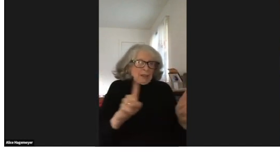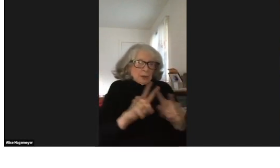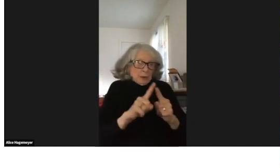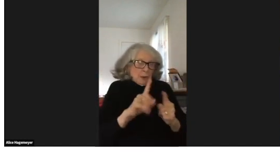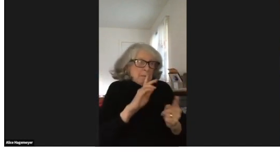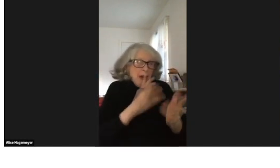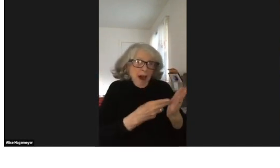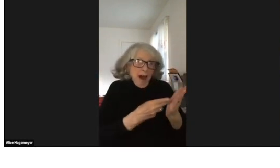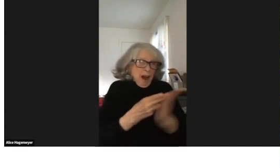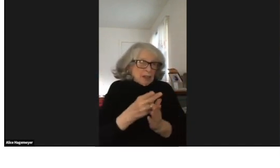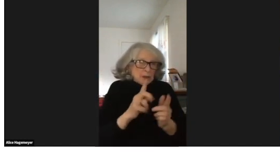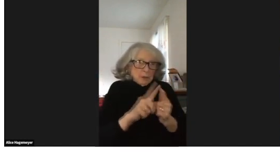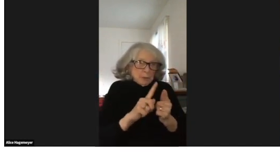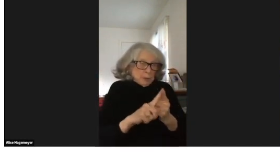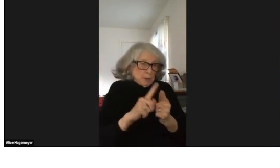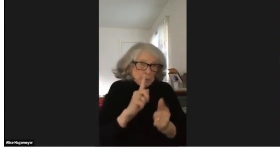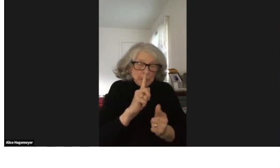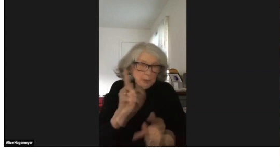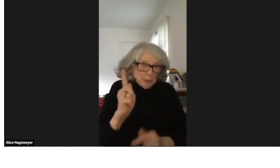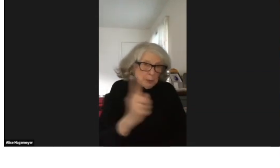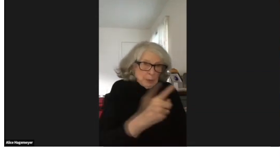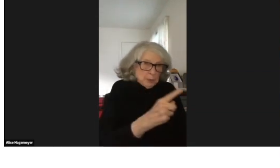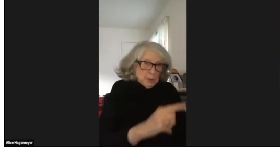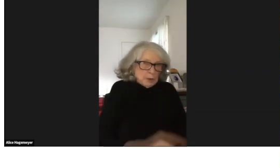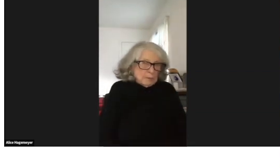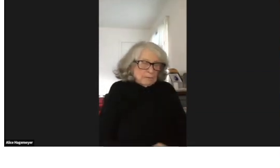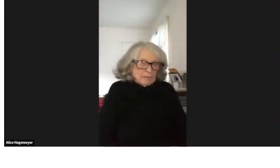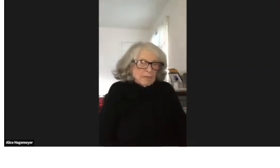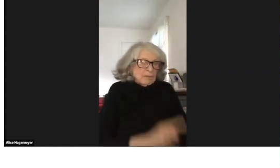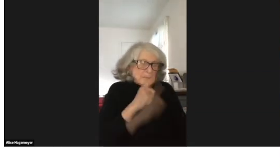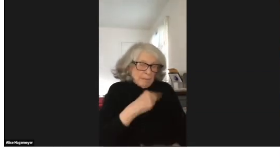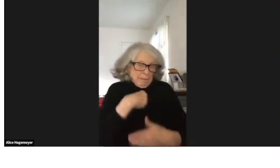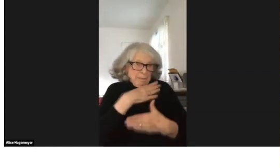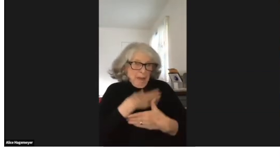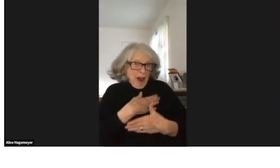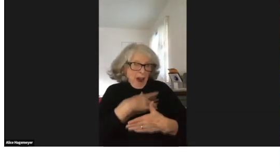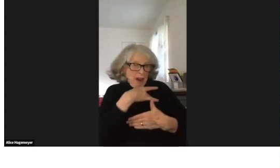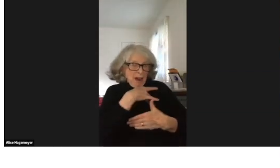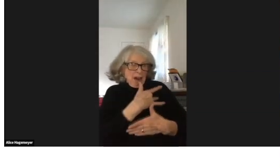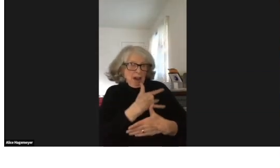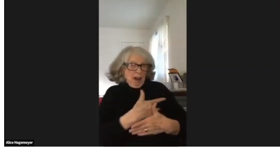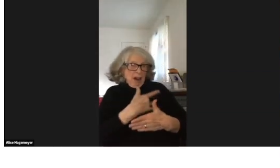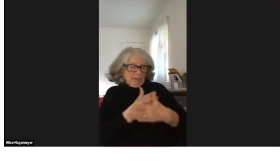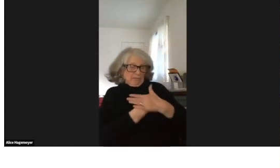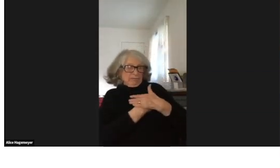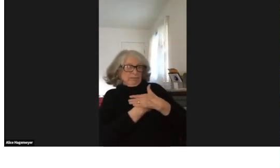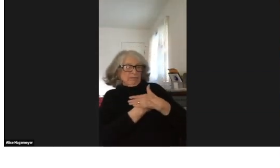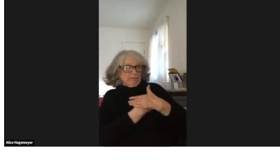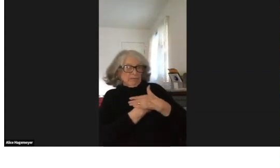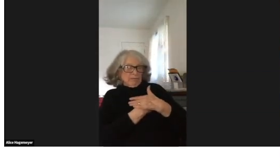The program was fabulous but I must be honest with you,